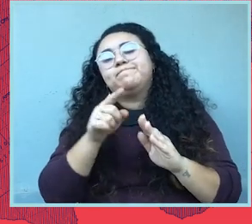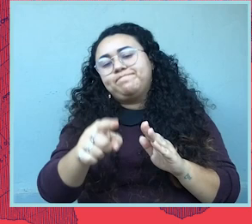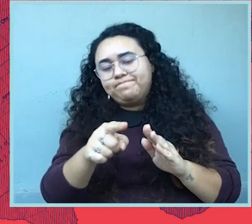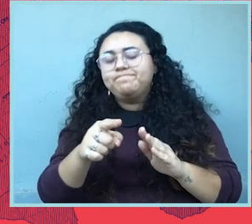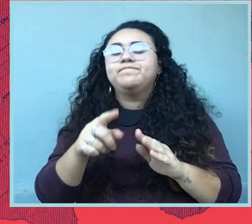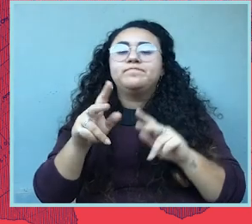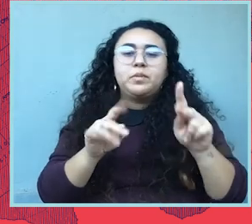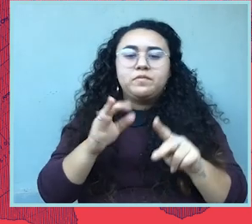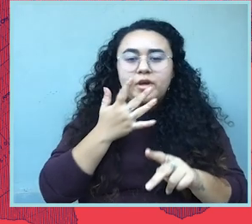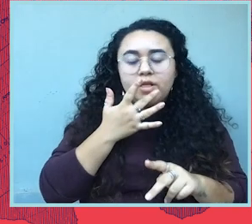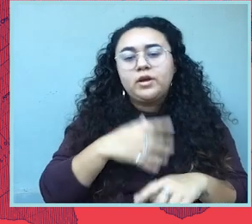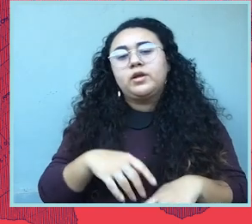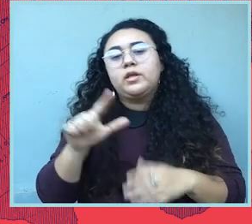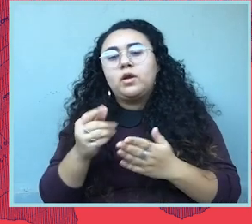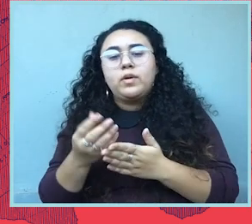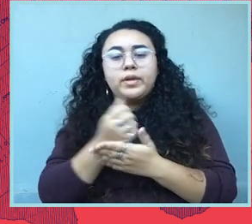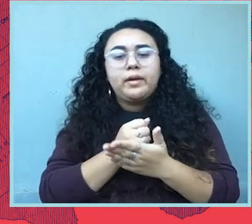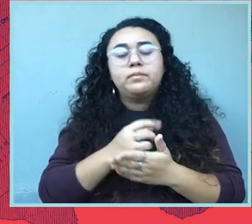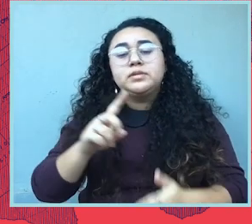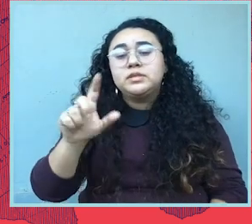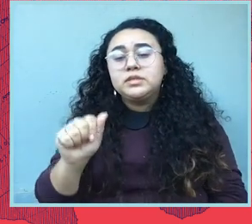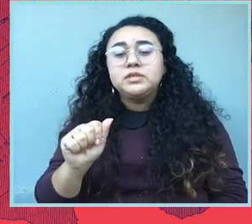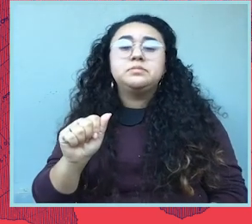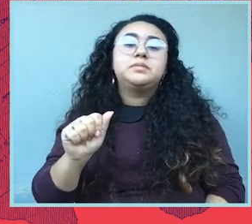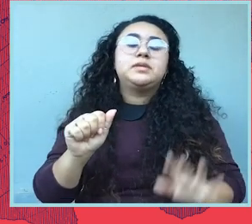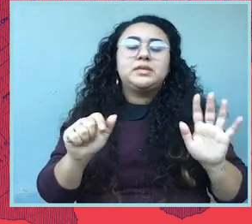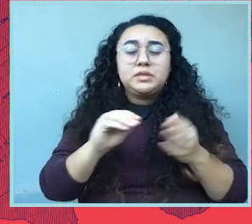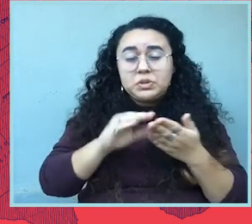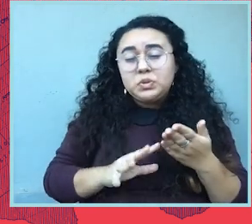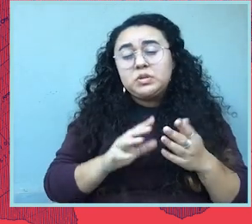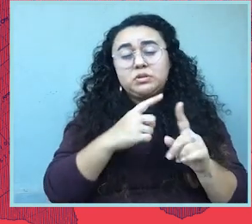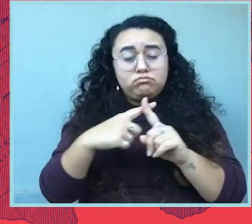people of color, lower income people, those living in rural communities, those with disabilities